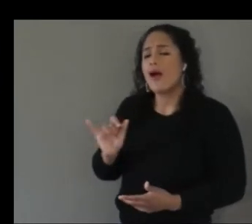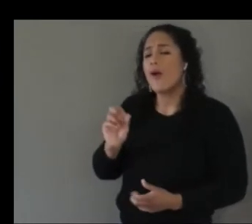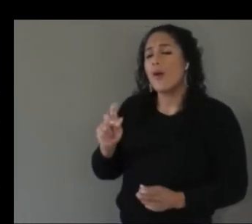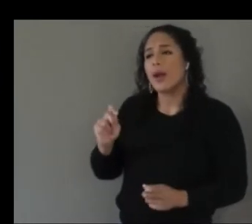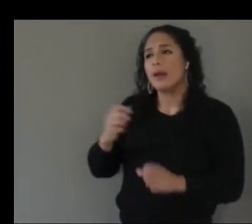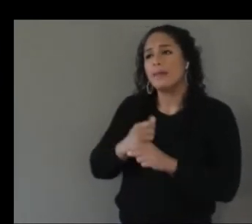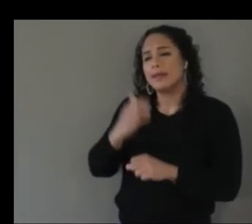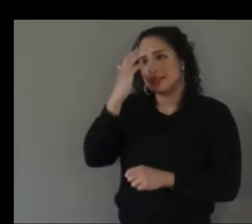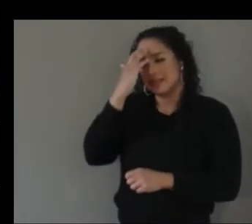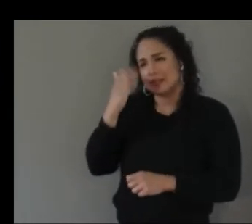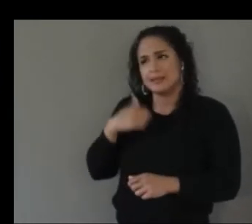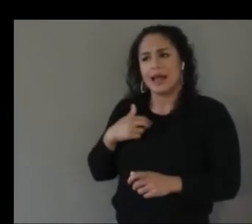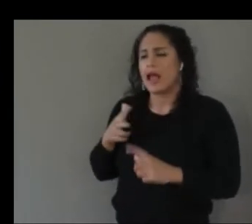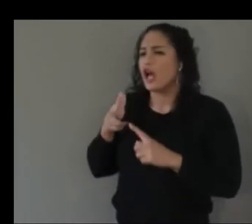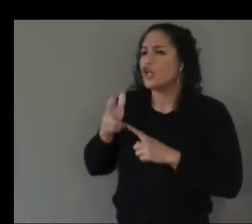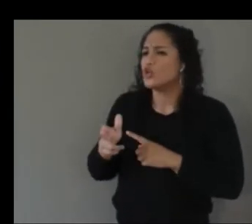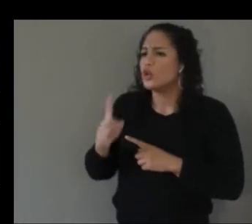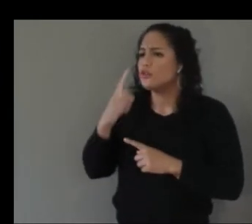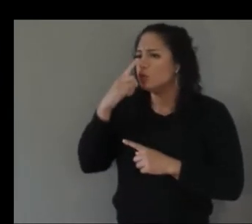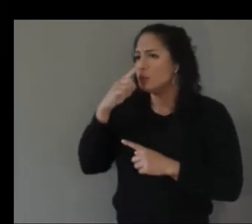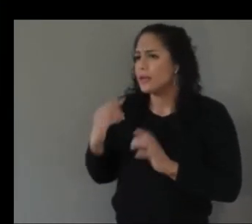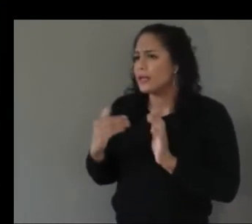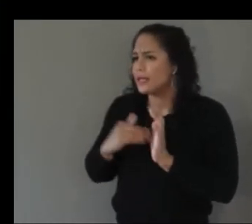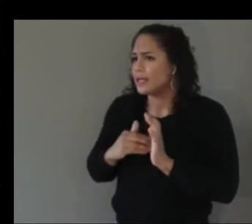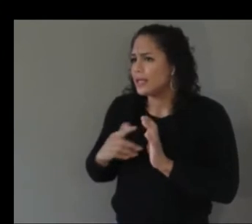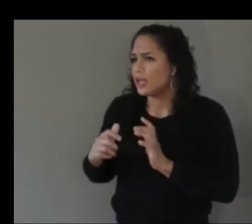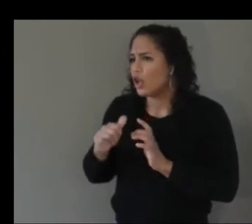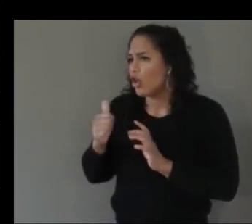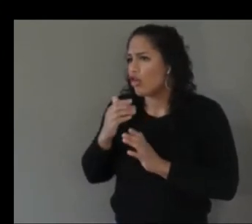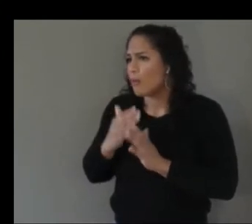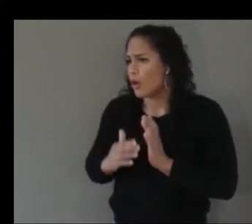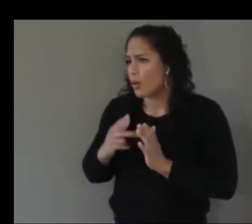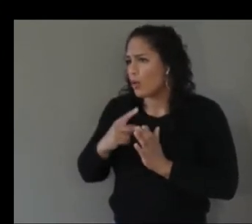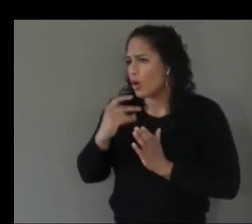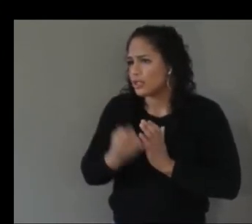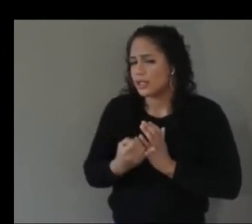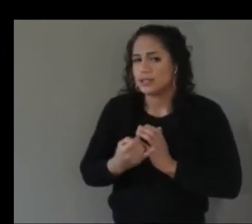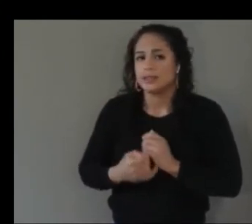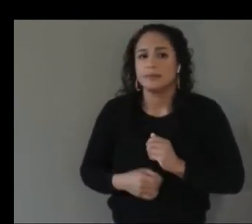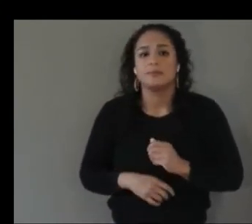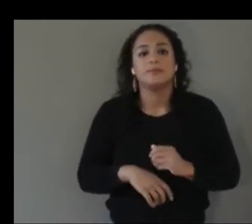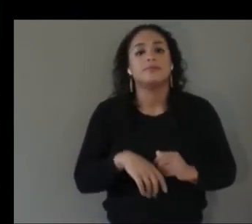project oh yeah just some key findings we've we actually tried two different